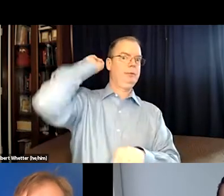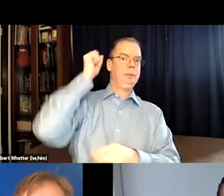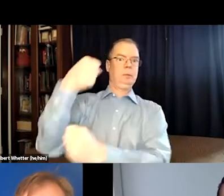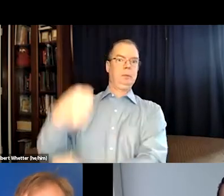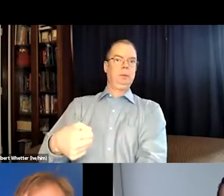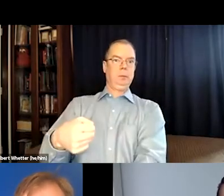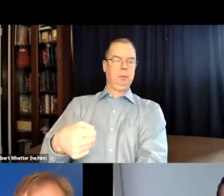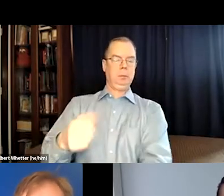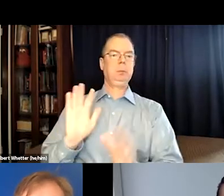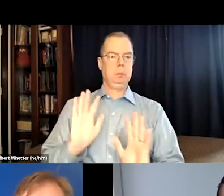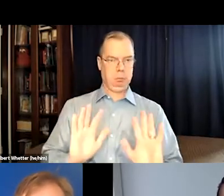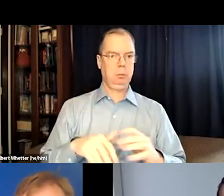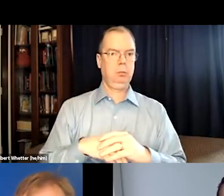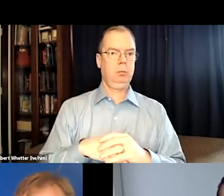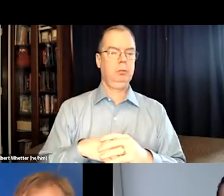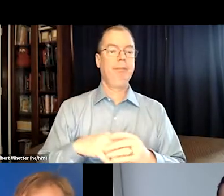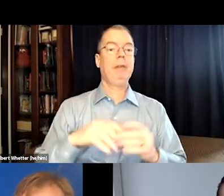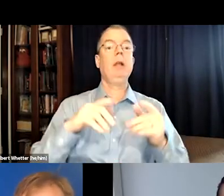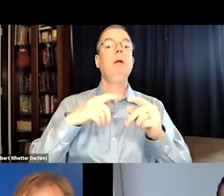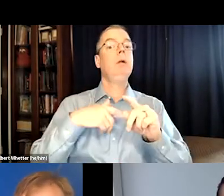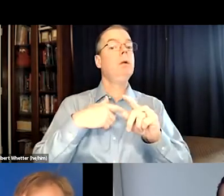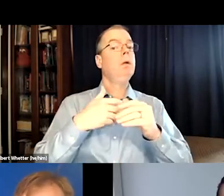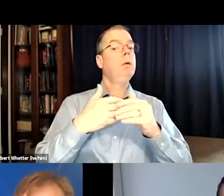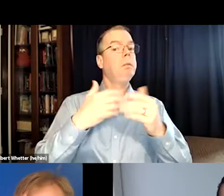the captions that were being projected from the back of the room.